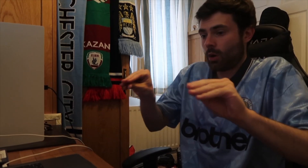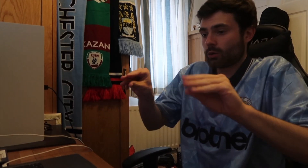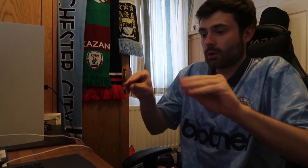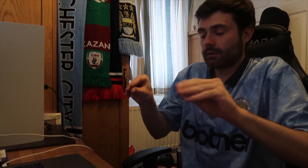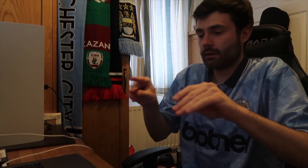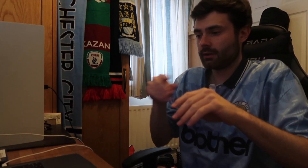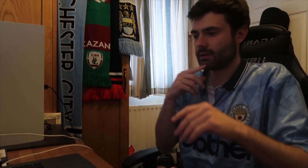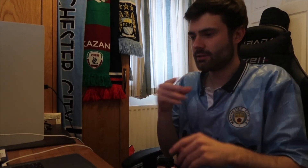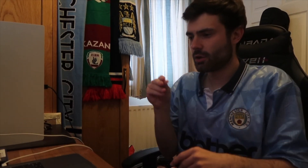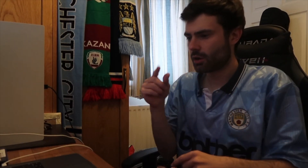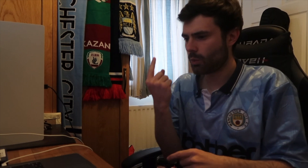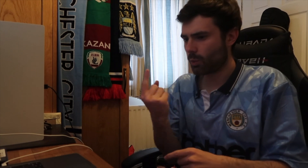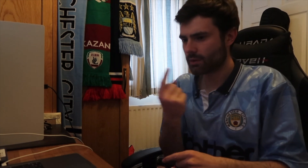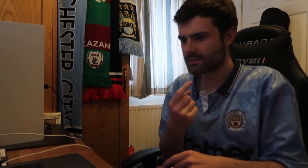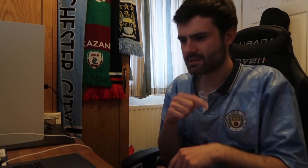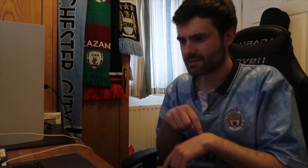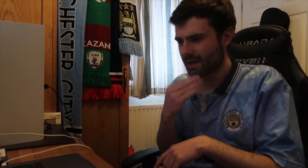Whoa whoa, can you talk once a time please?